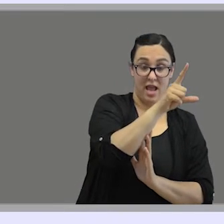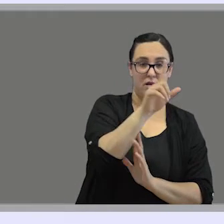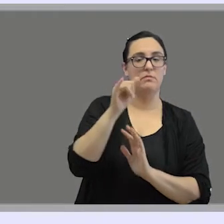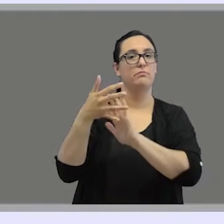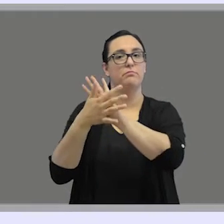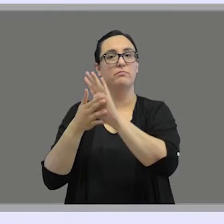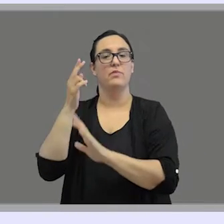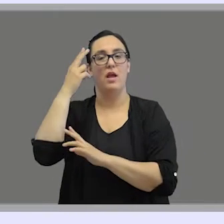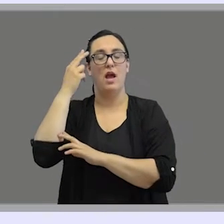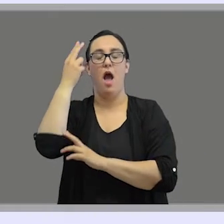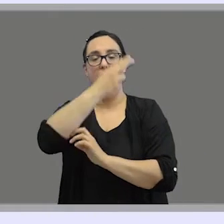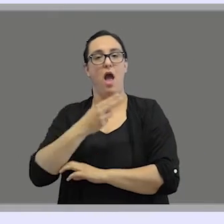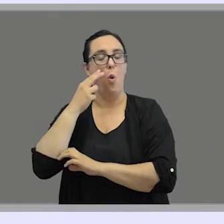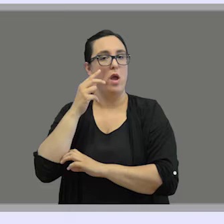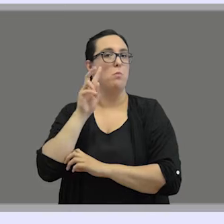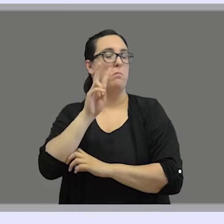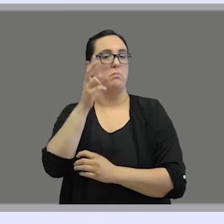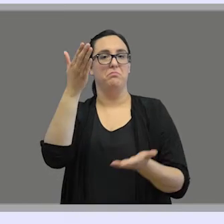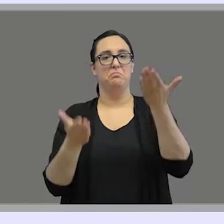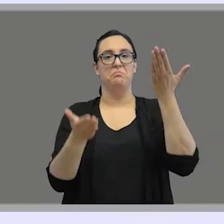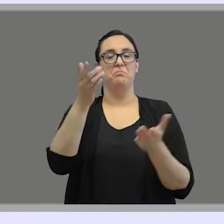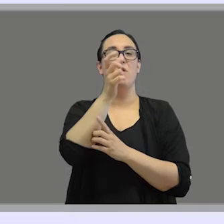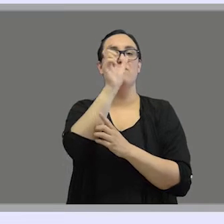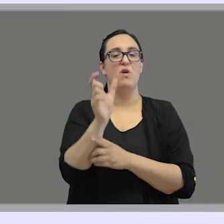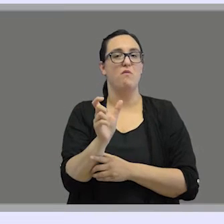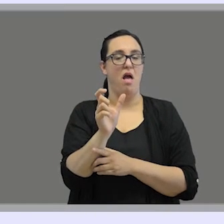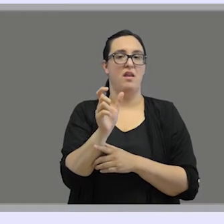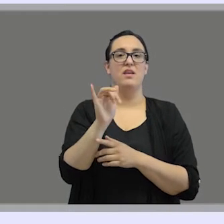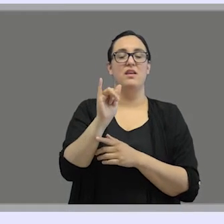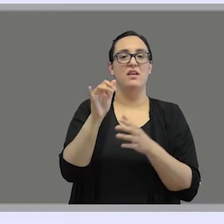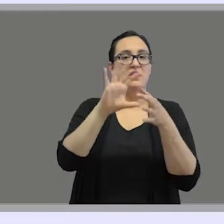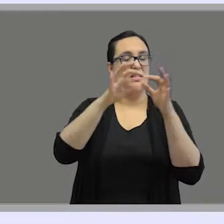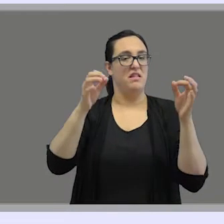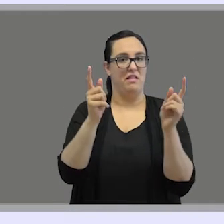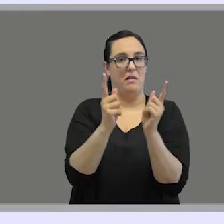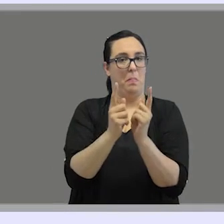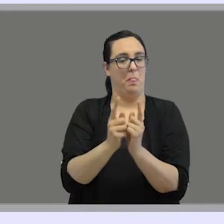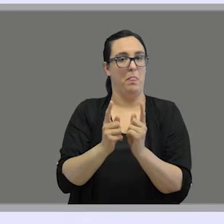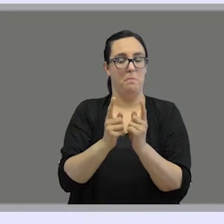compared with basic vocabulary and basic syntactic structures.